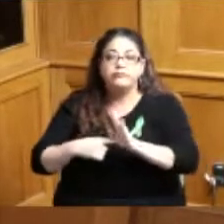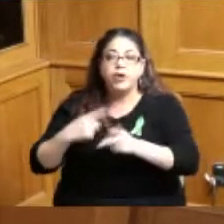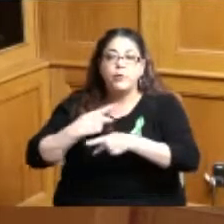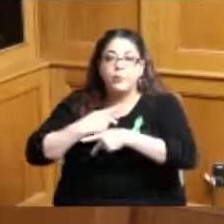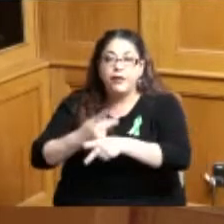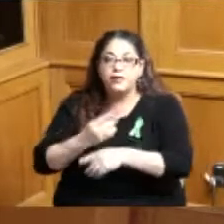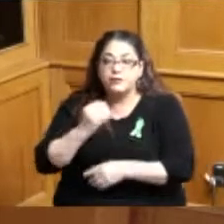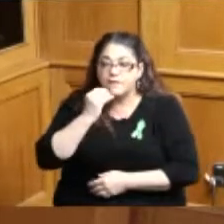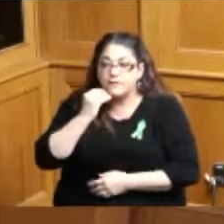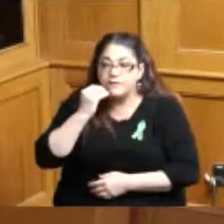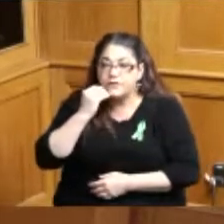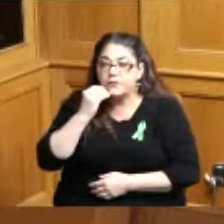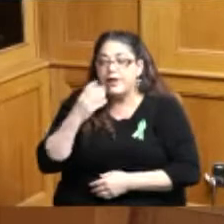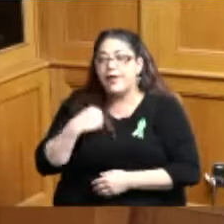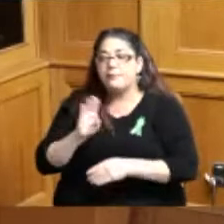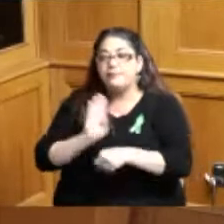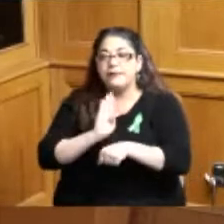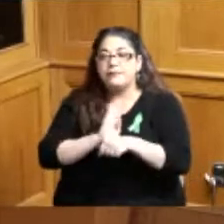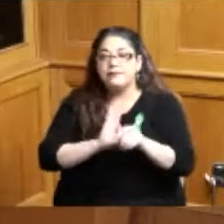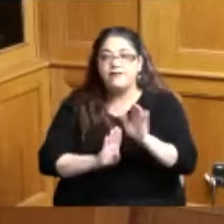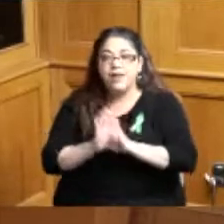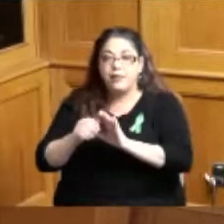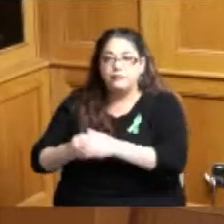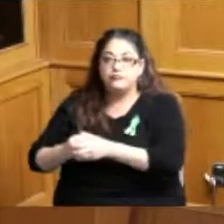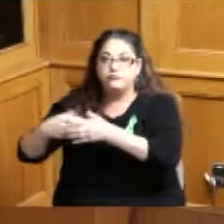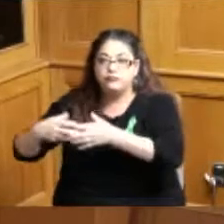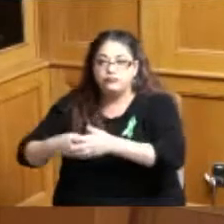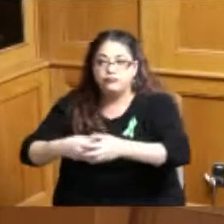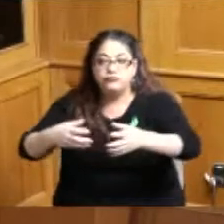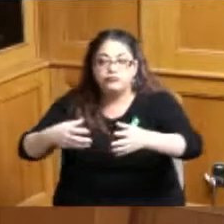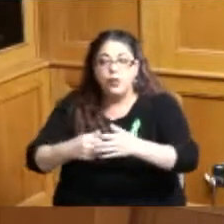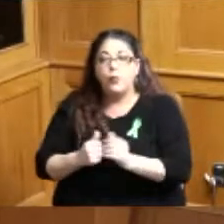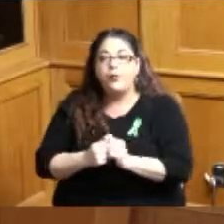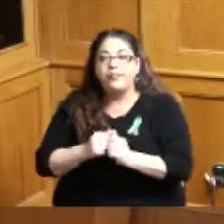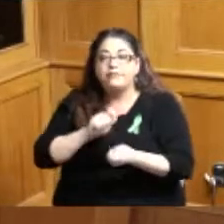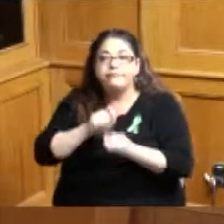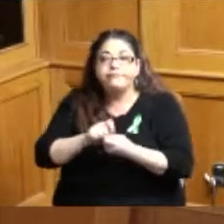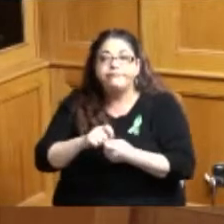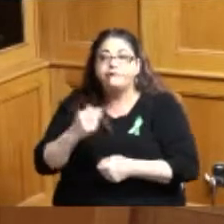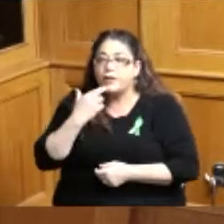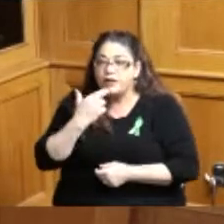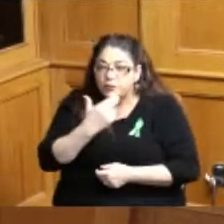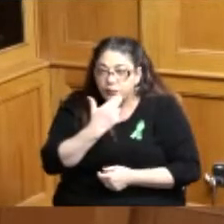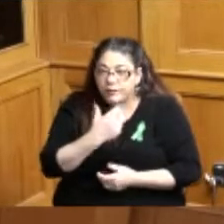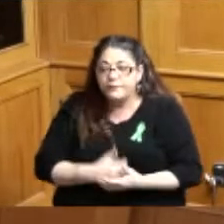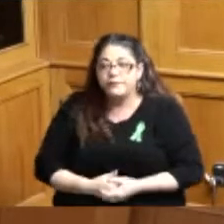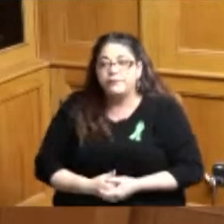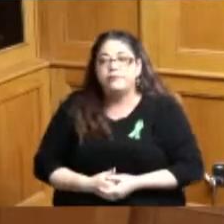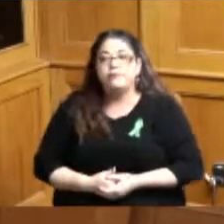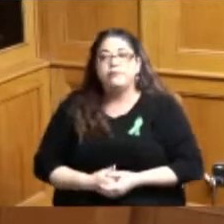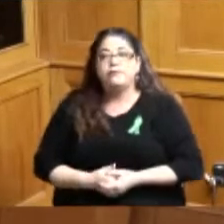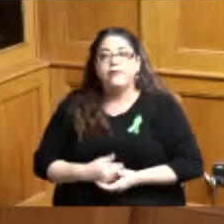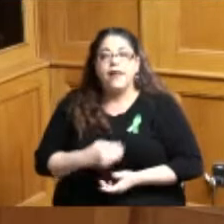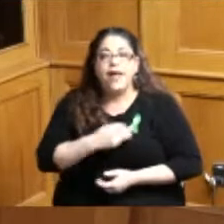business development both with retail restaurants we support our members from seed to startup our